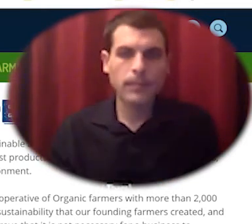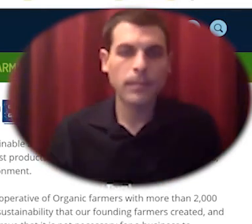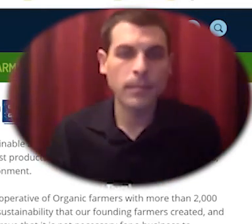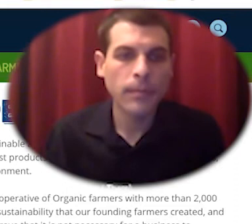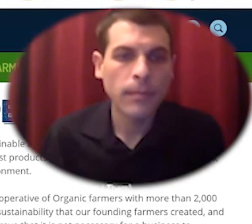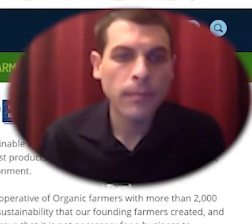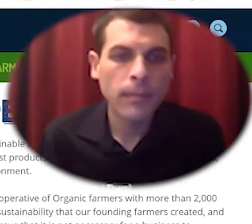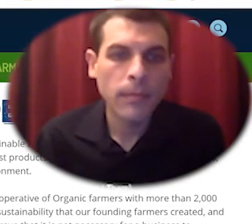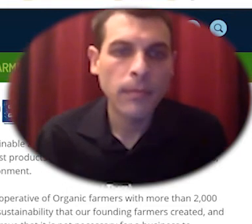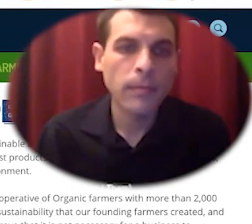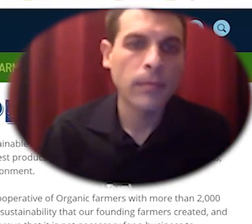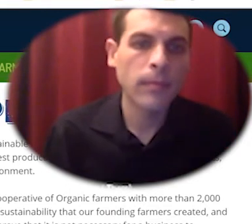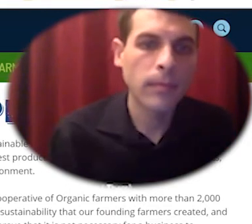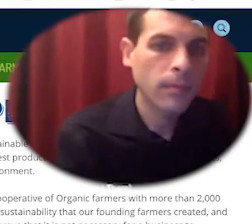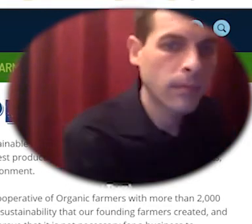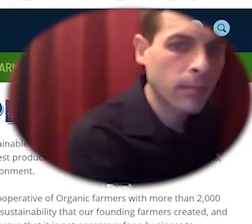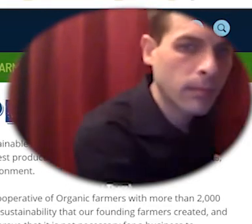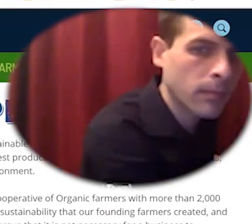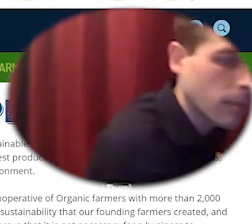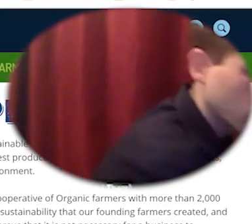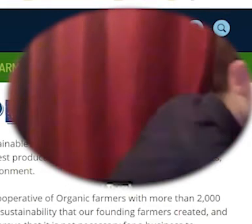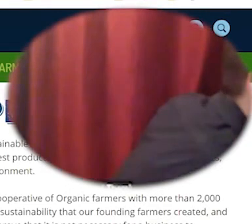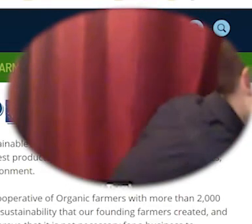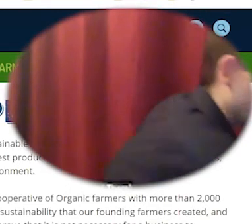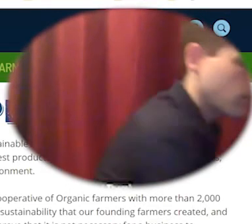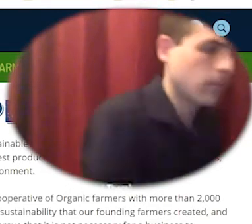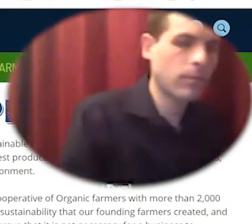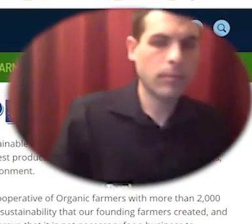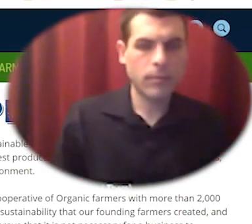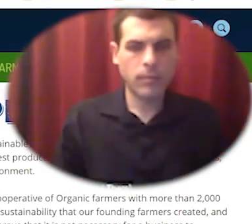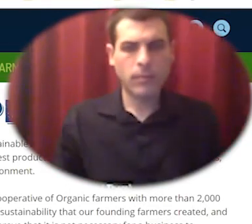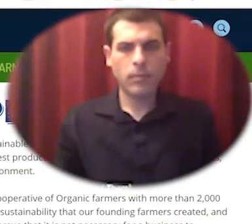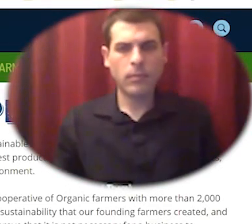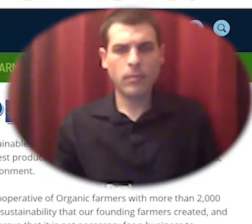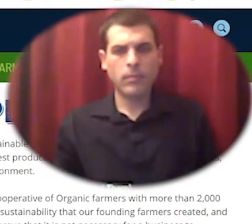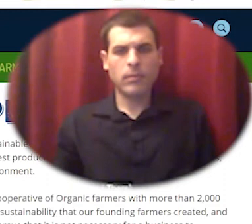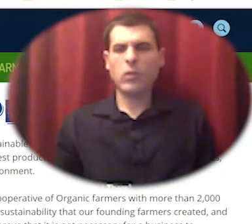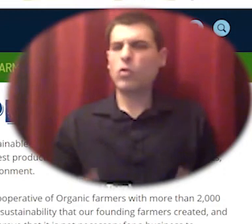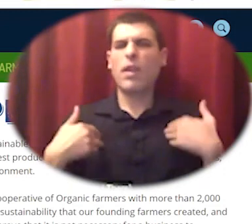and they have quite a few different brands that they do and and also